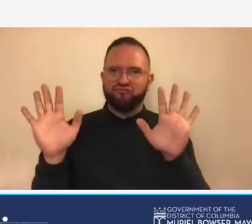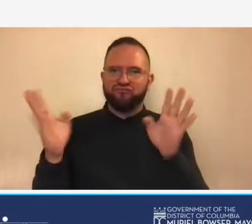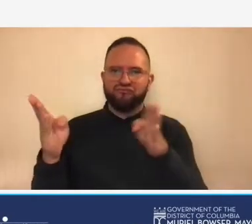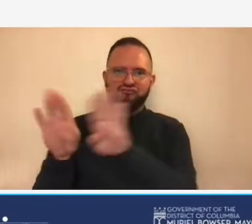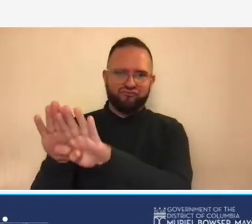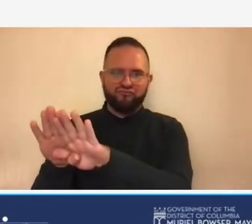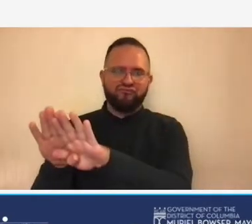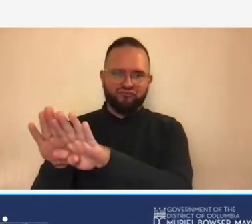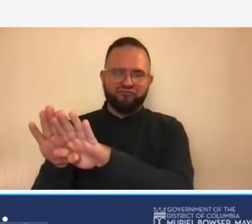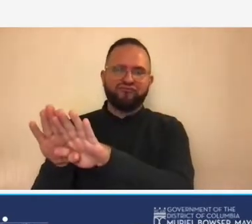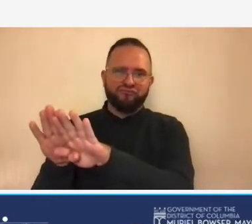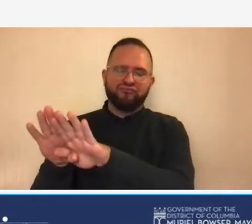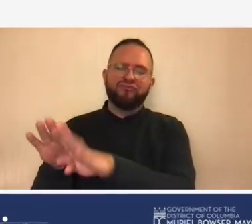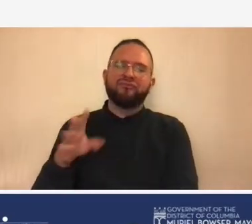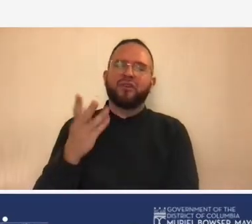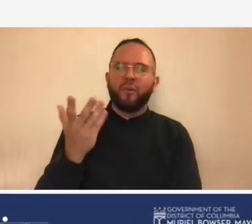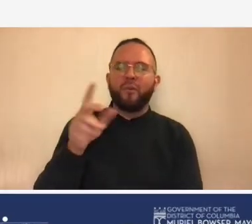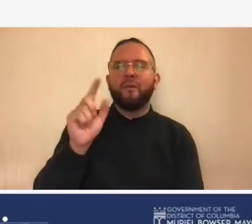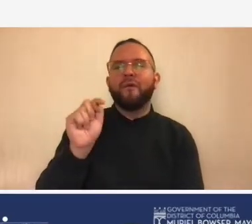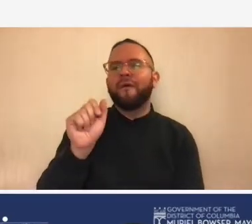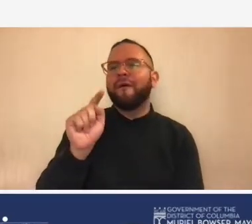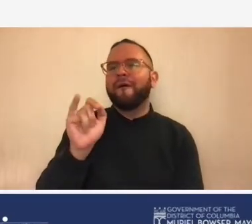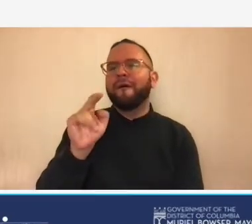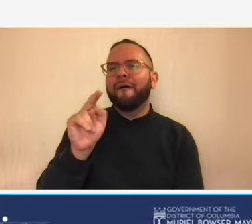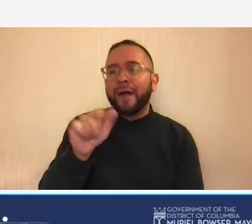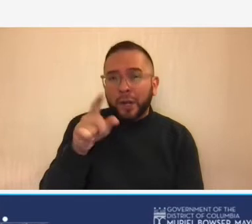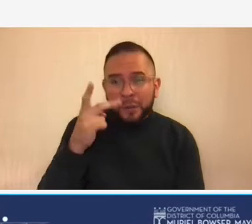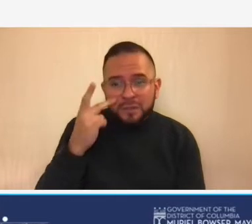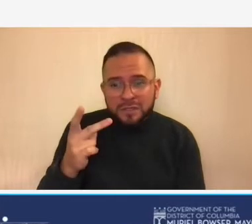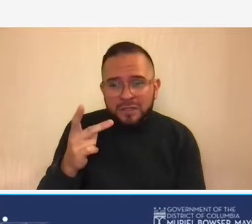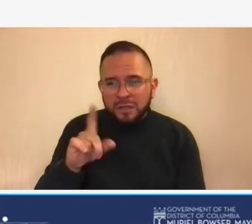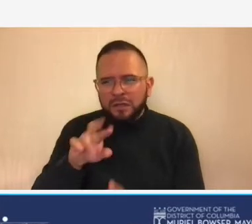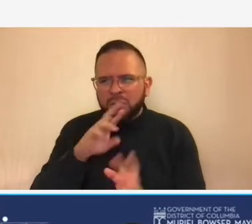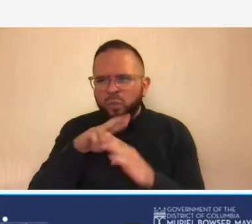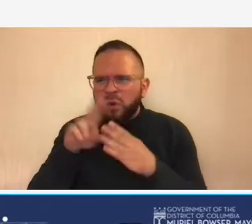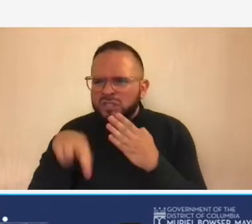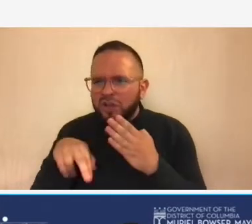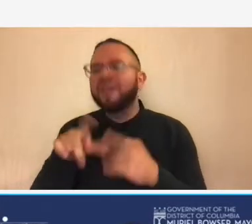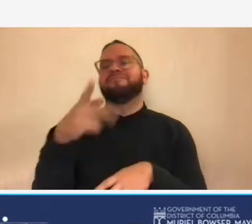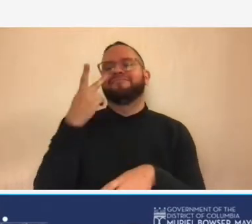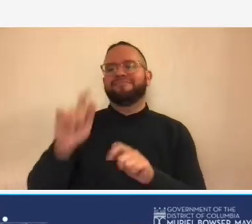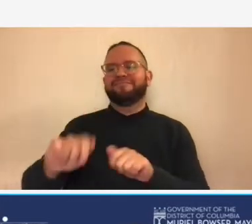and tatiana do you see the poll results oh here they are excellent okay so they just popped up so